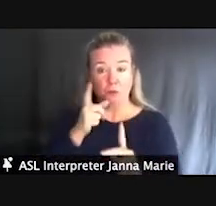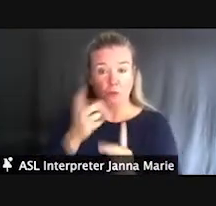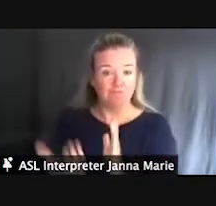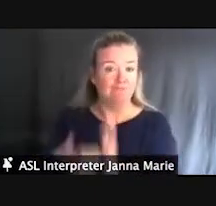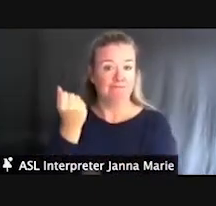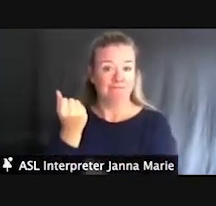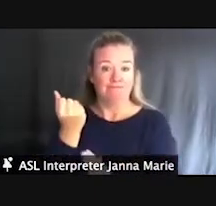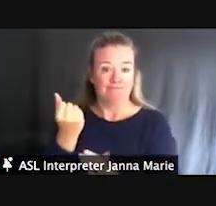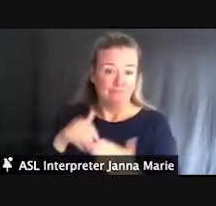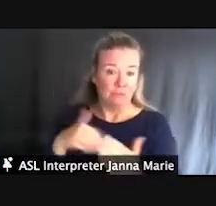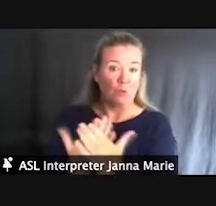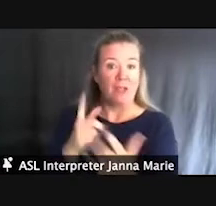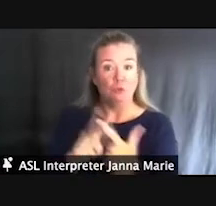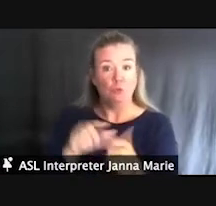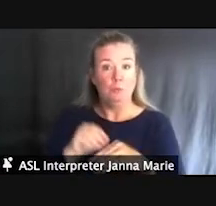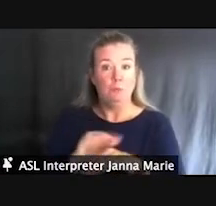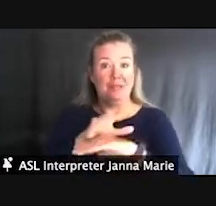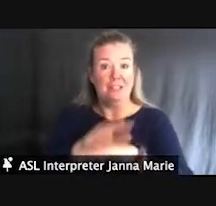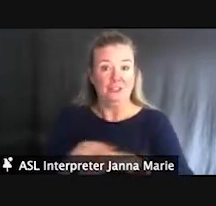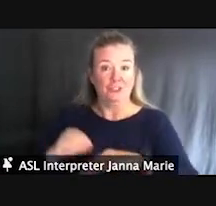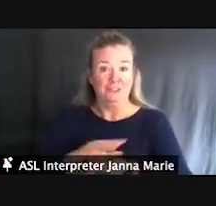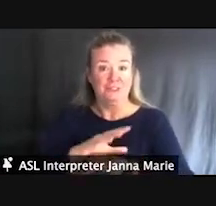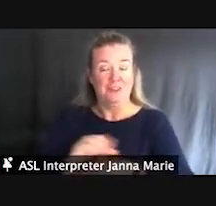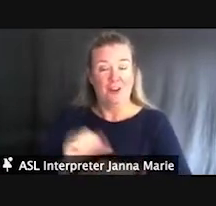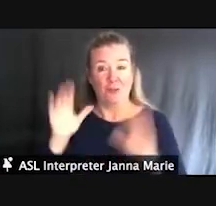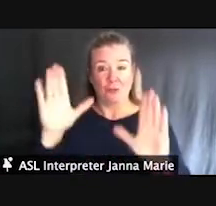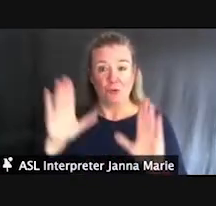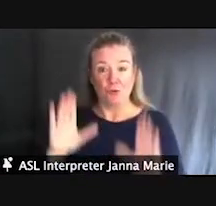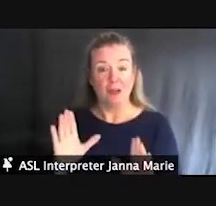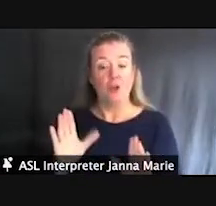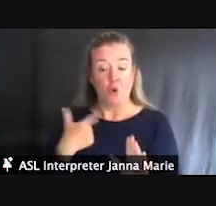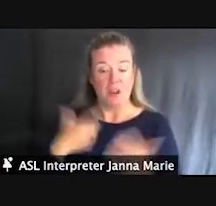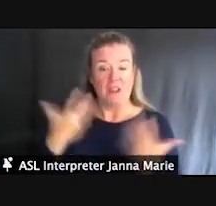And another great thing about this is we constructed it to be wide enough for emergency vehicles